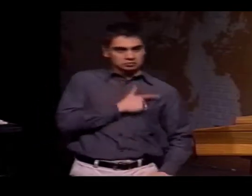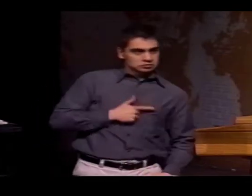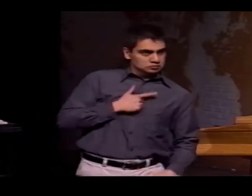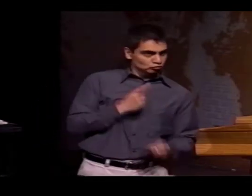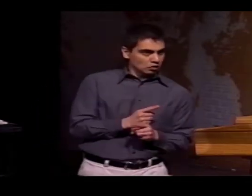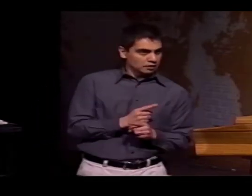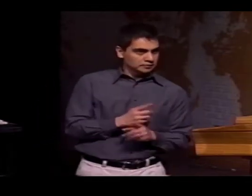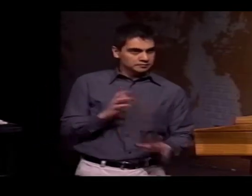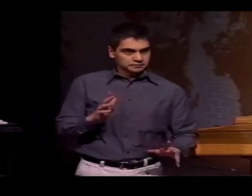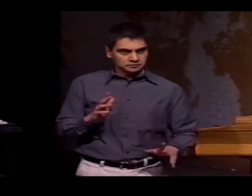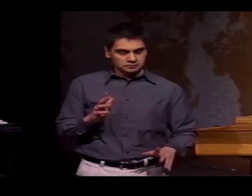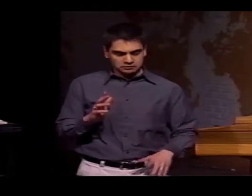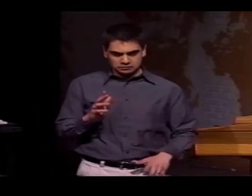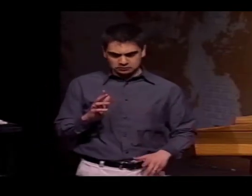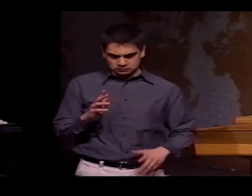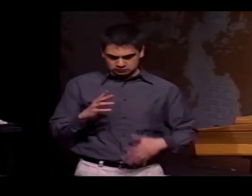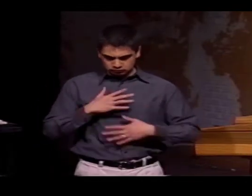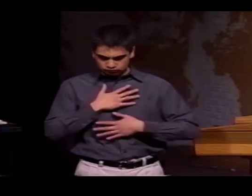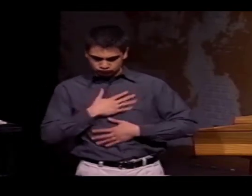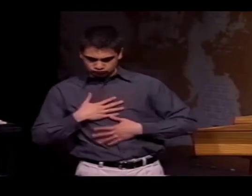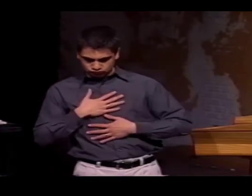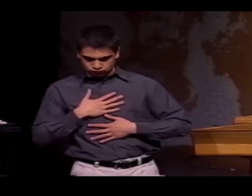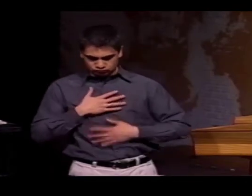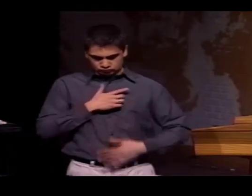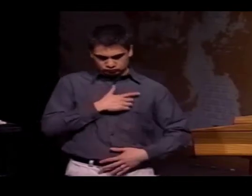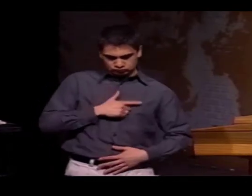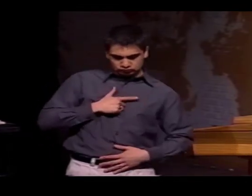FOR THIS, TOO, FOR THE EXAMPLE OF "ENJOY,"